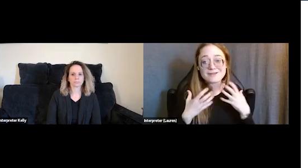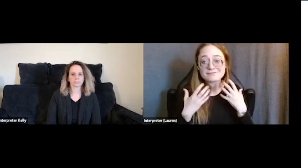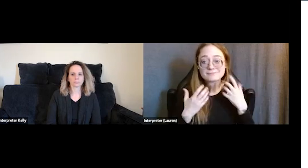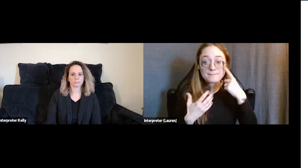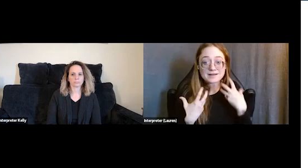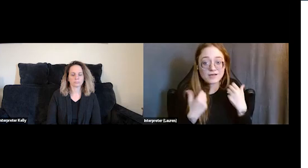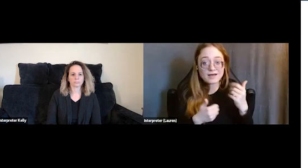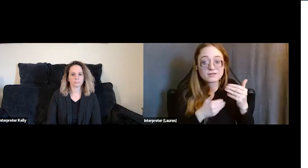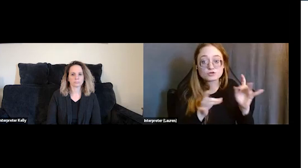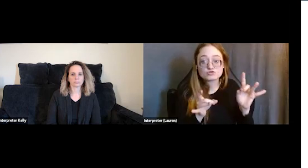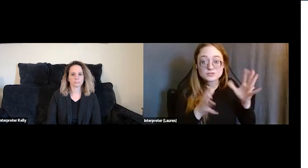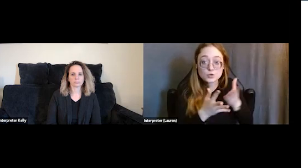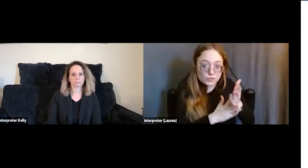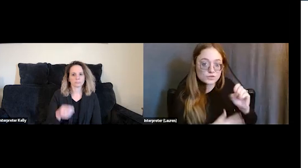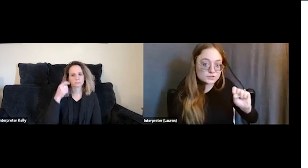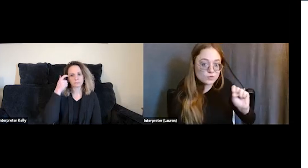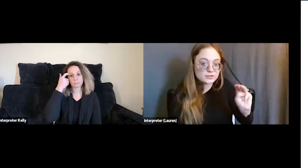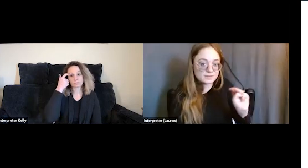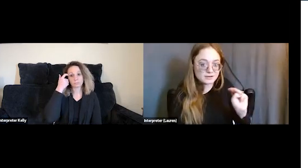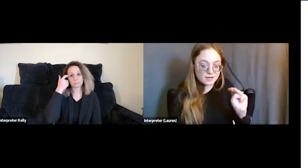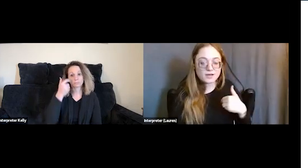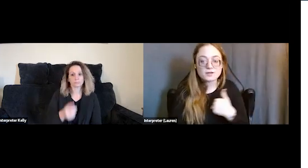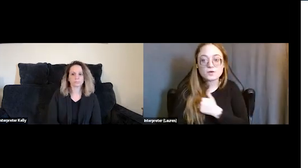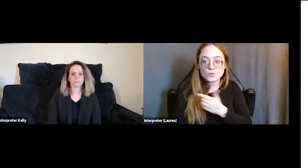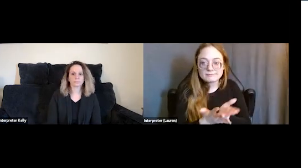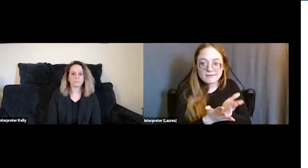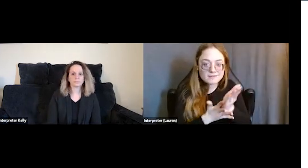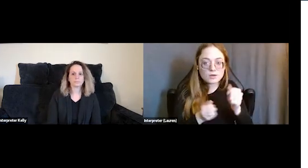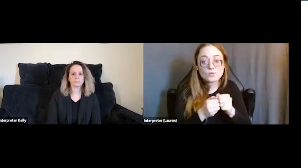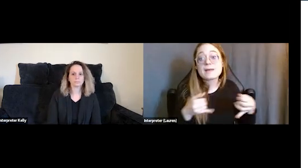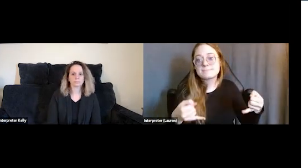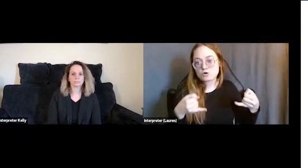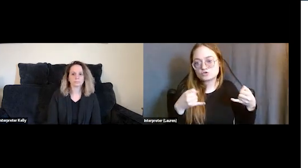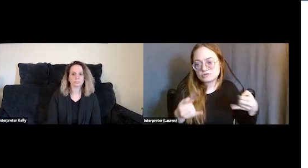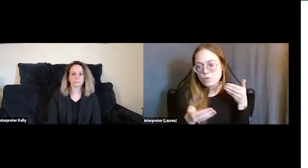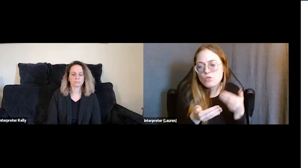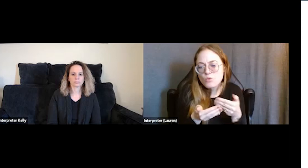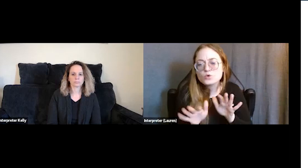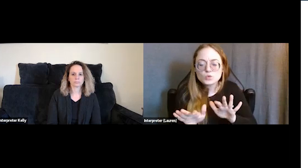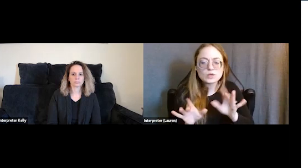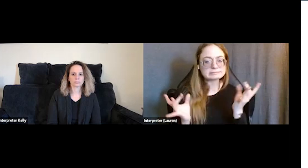And it is something that we navigate in terms of boundaries very closely. But we have seen a lot more young people